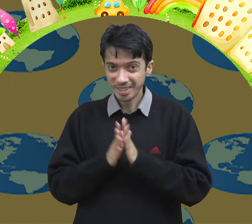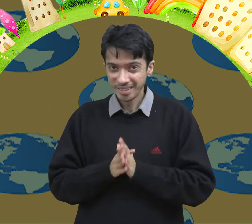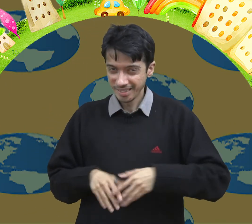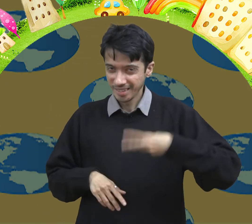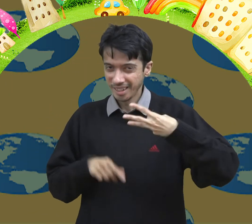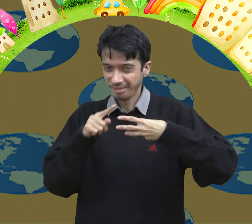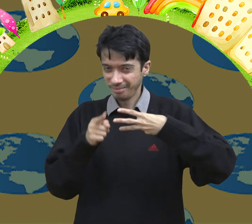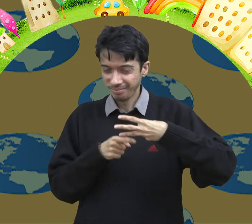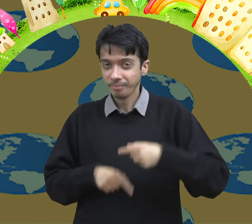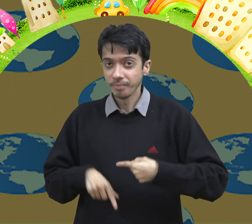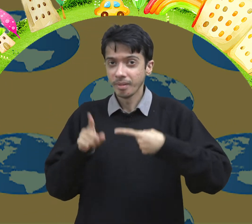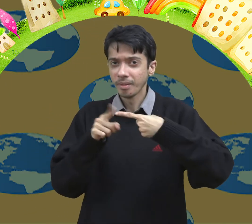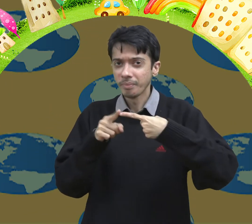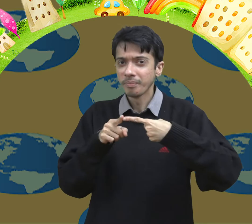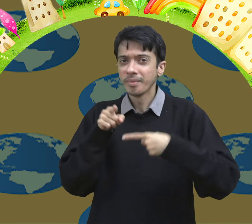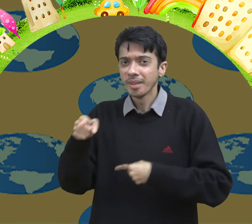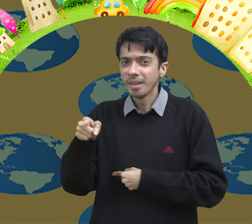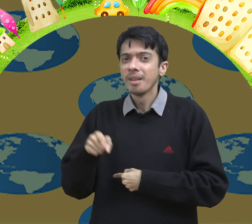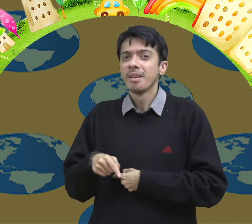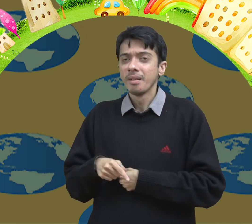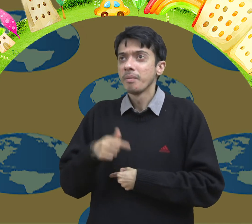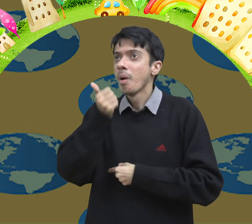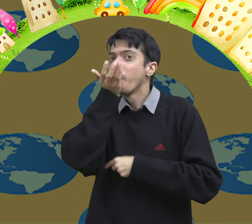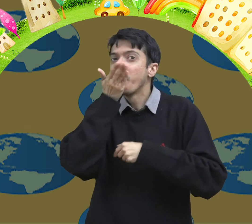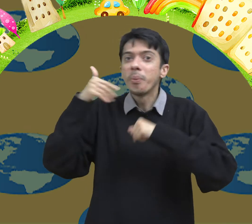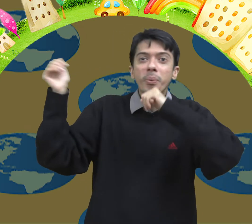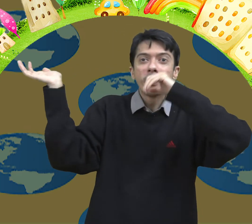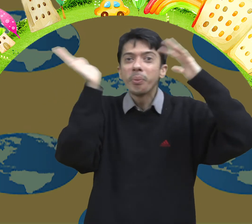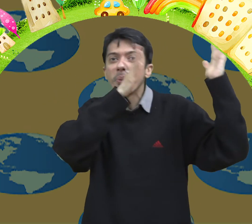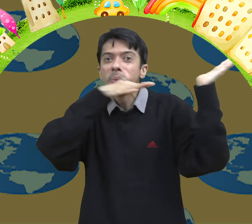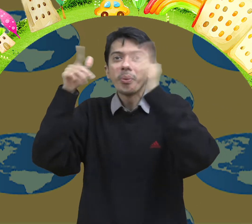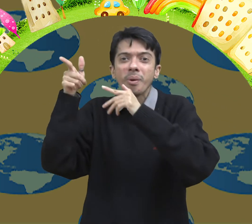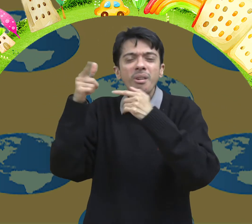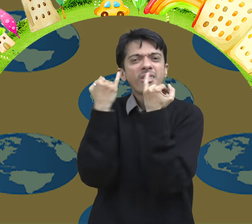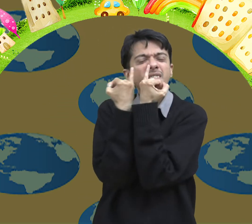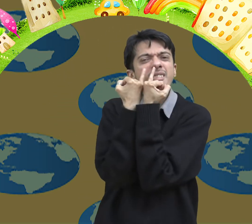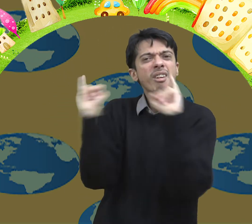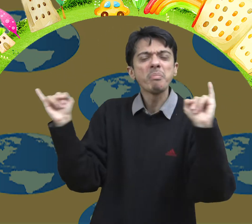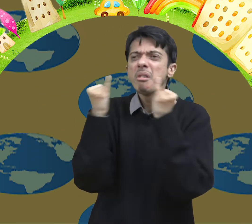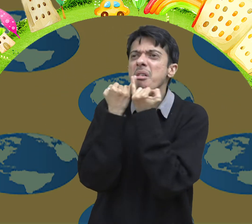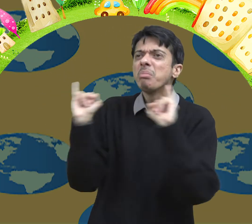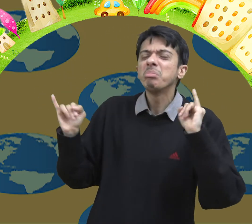Did you see that? 1. Air pollution